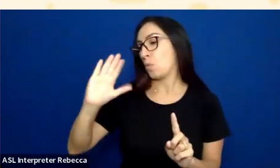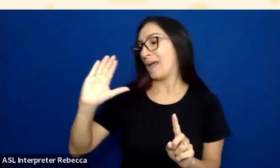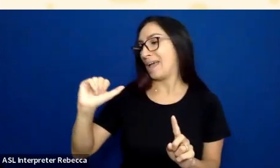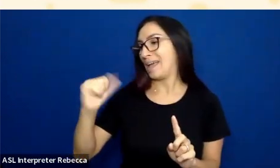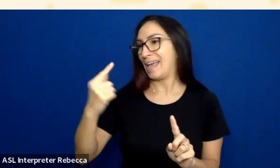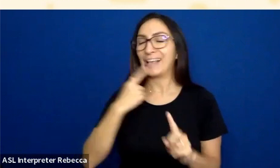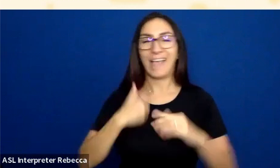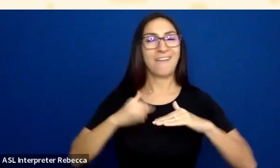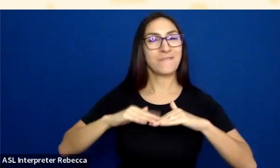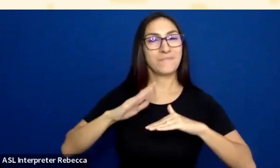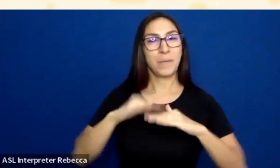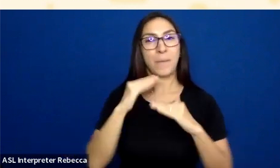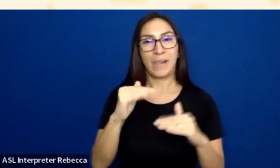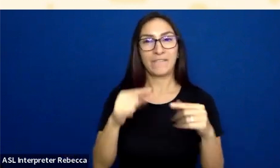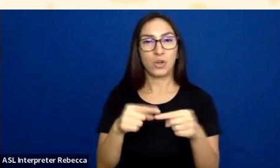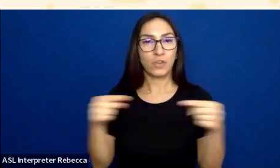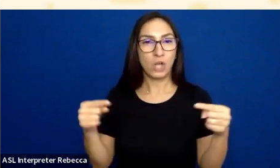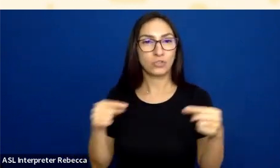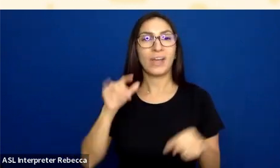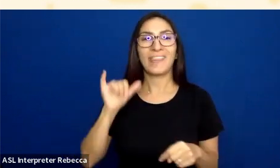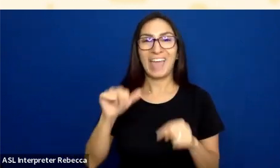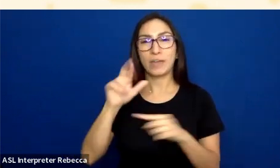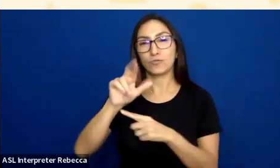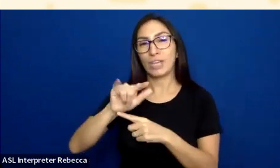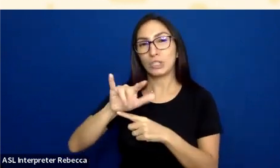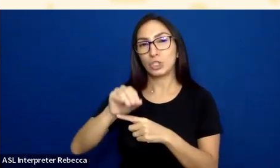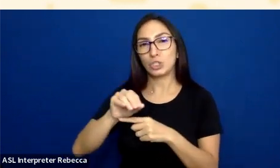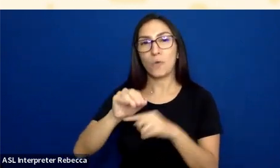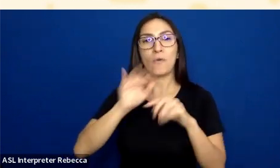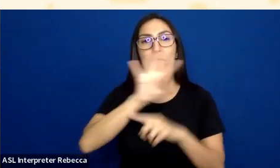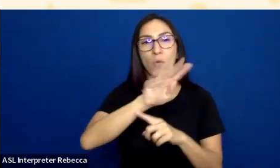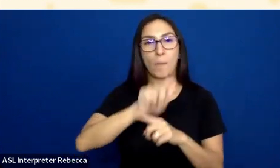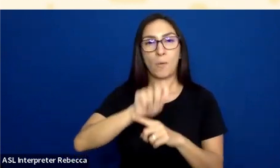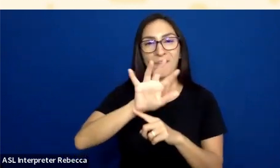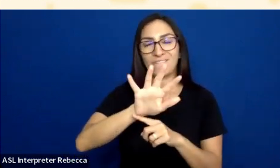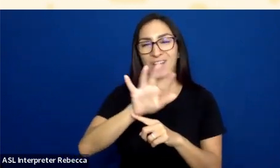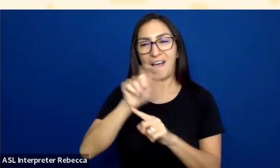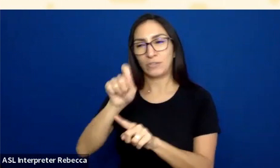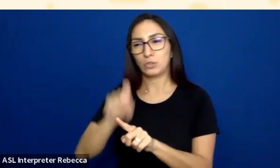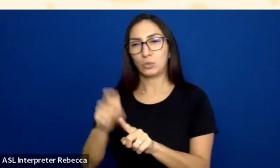And it's 4.5 to one according to that formula. So the first couple checks that you're going to have to do,